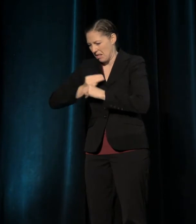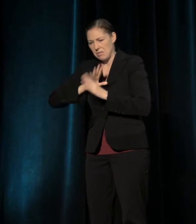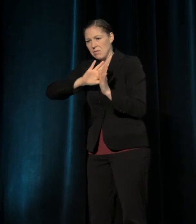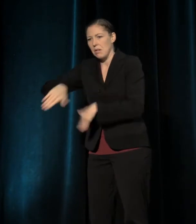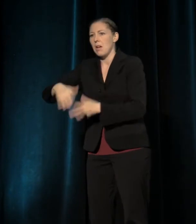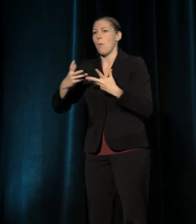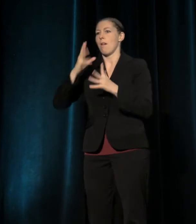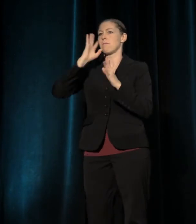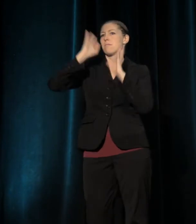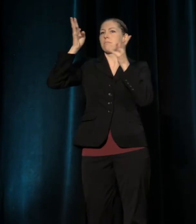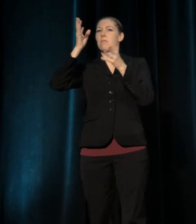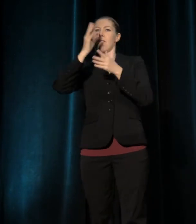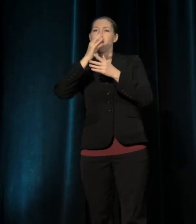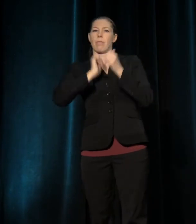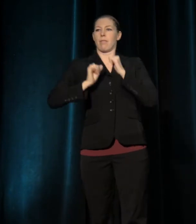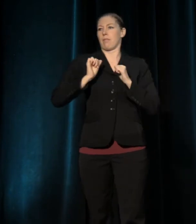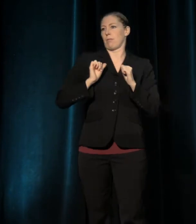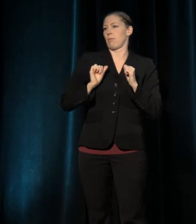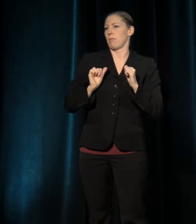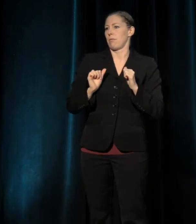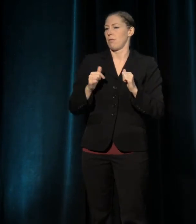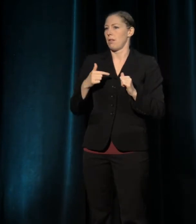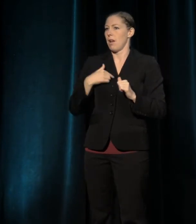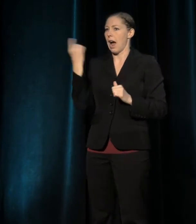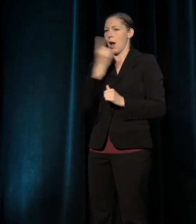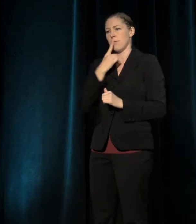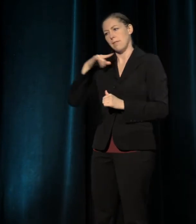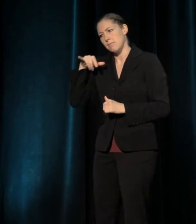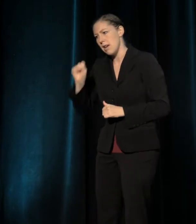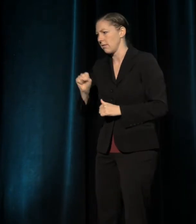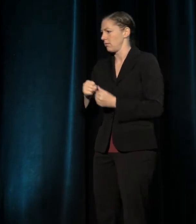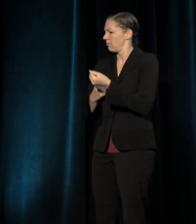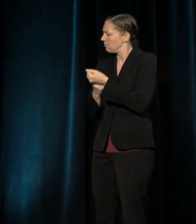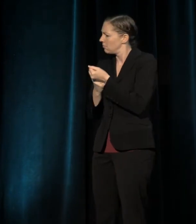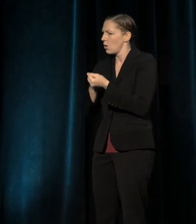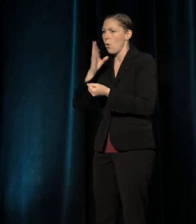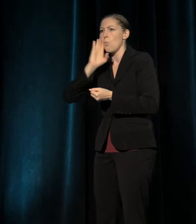I always assure them when they ask me those questions, "Oh yes, yes, don't worry there will be somebody."